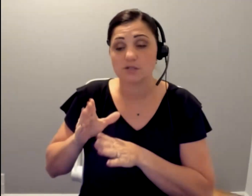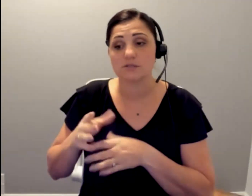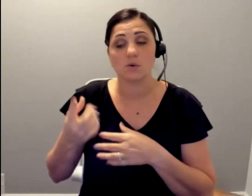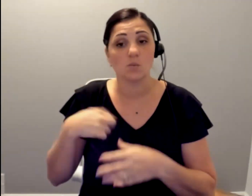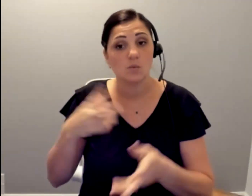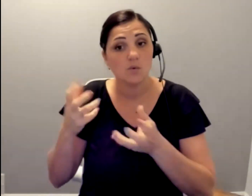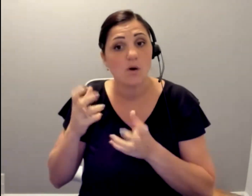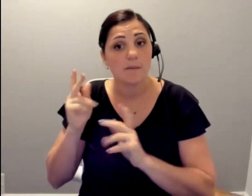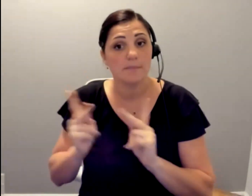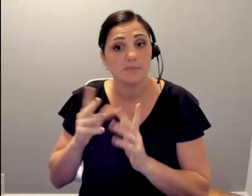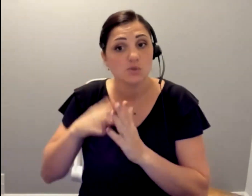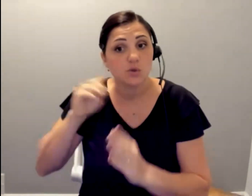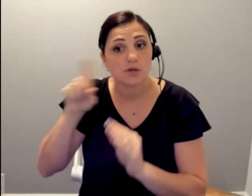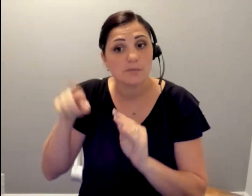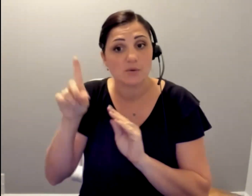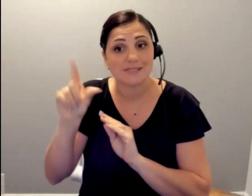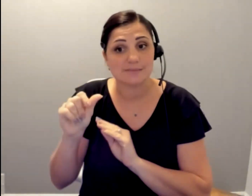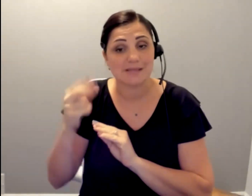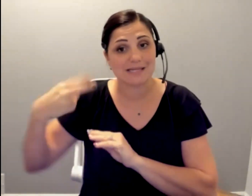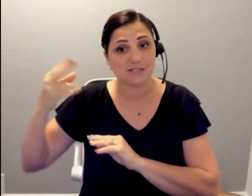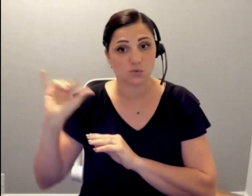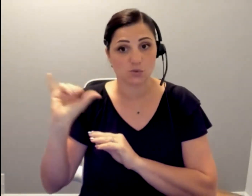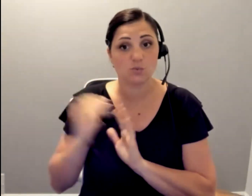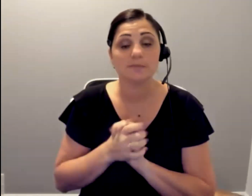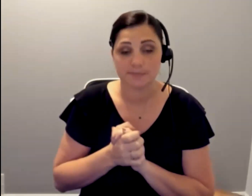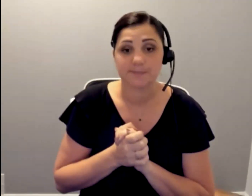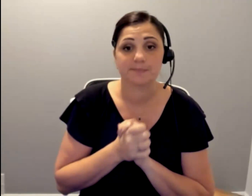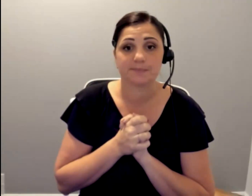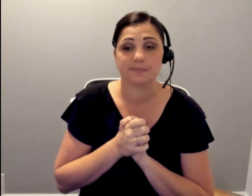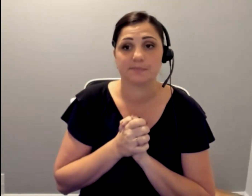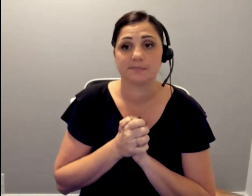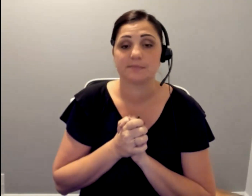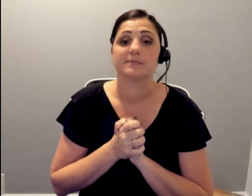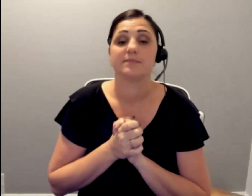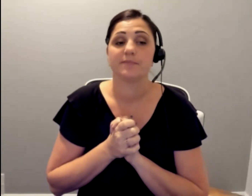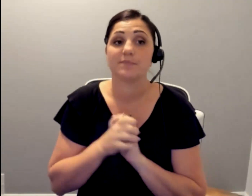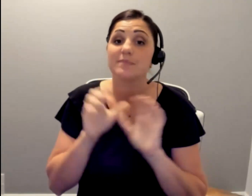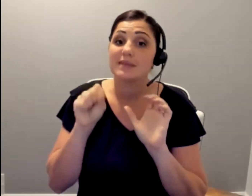two that much of those towns.